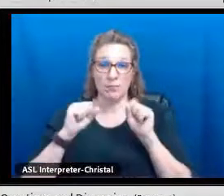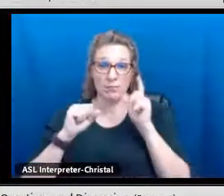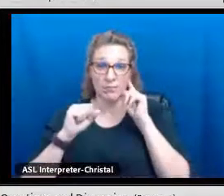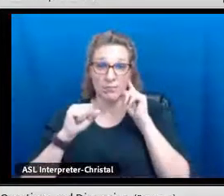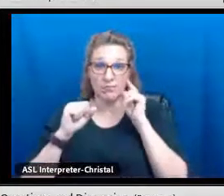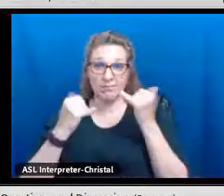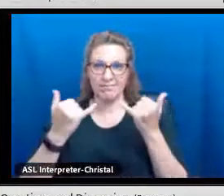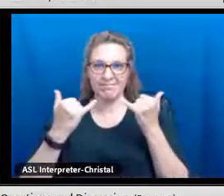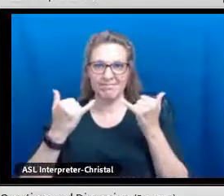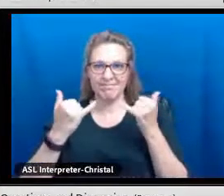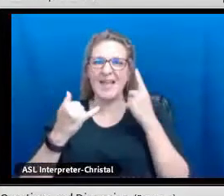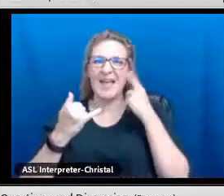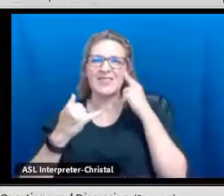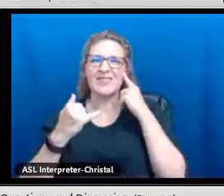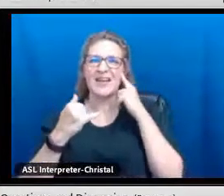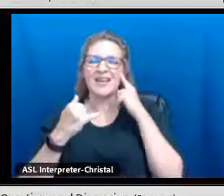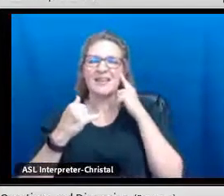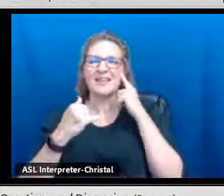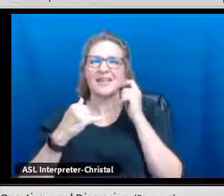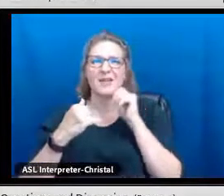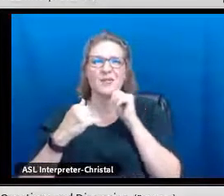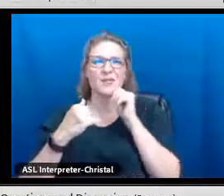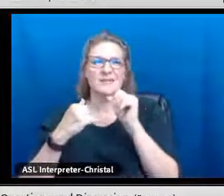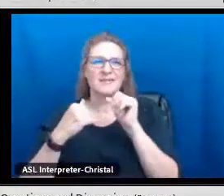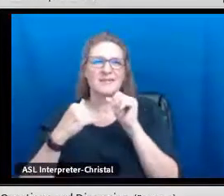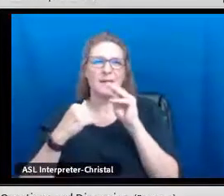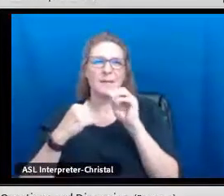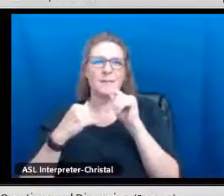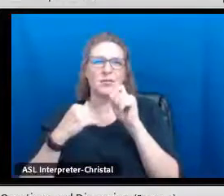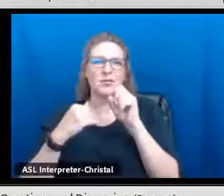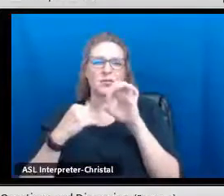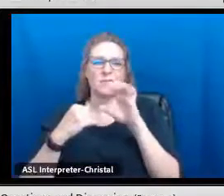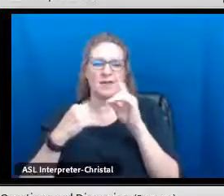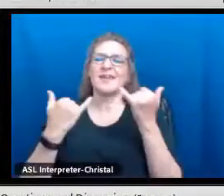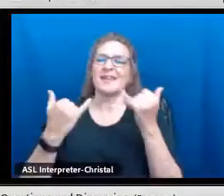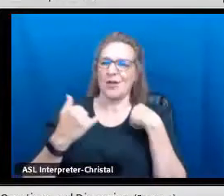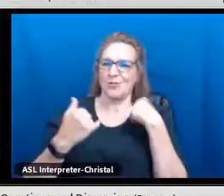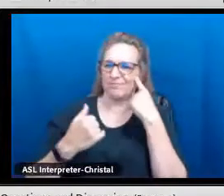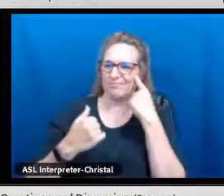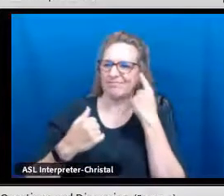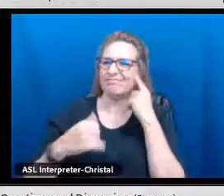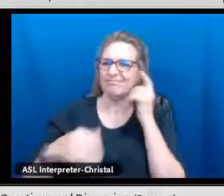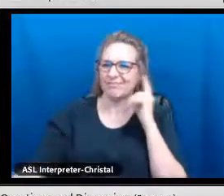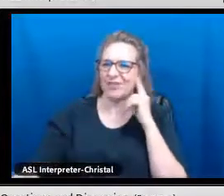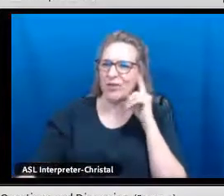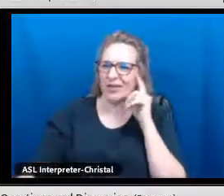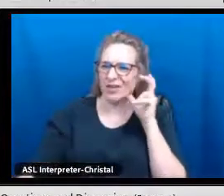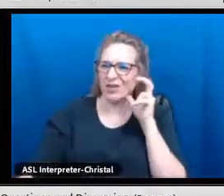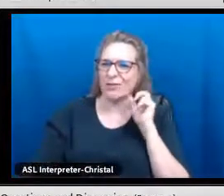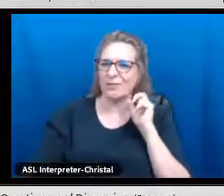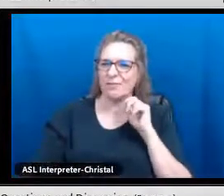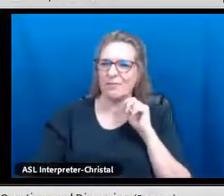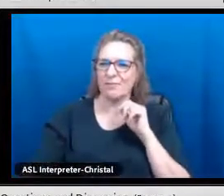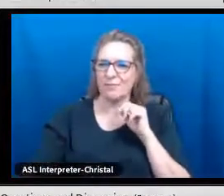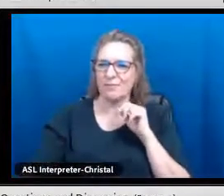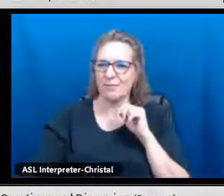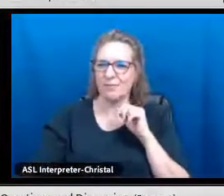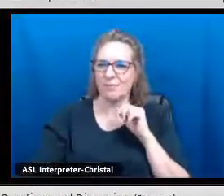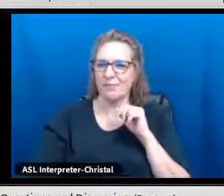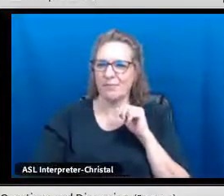Can you all hear me now? I thought I was unmuted on my end. Yes.